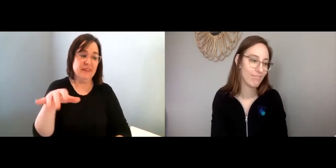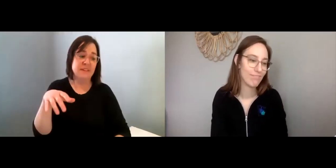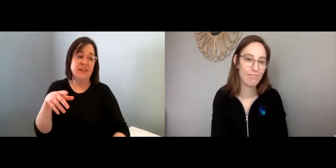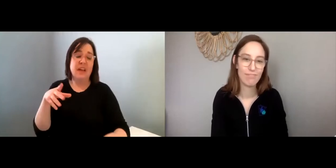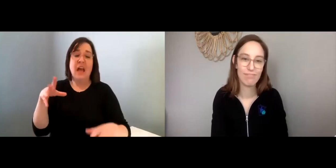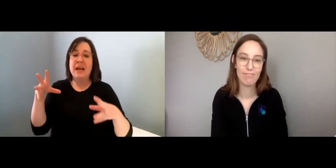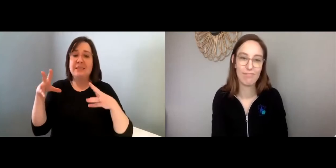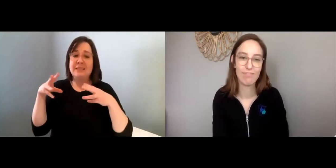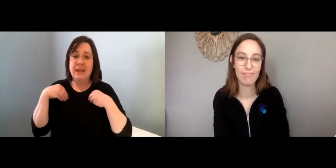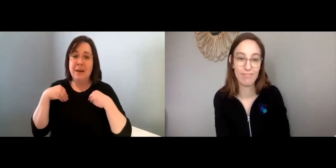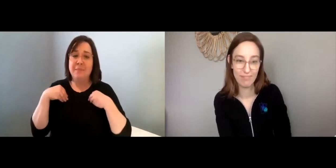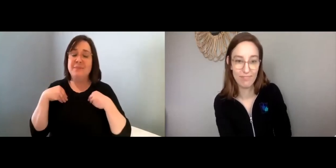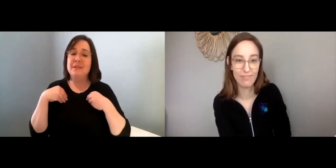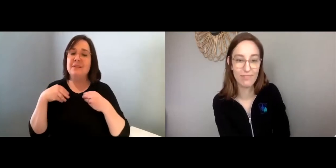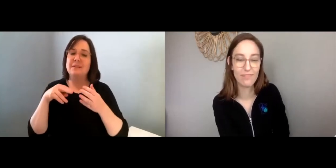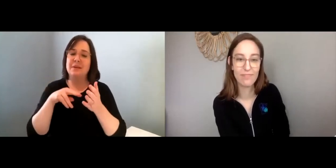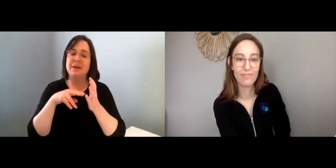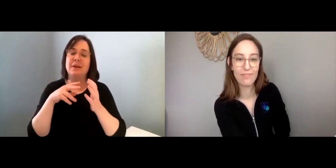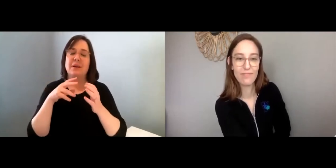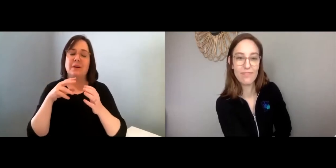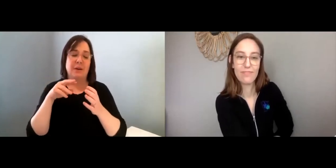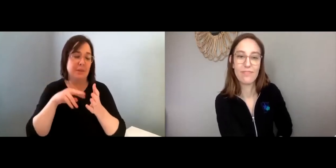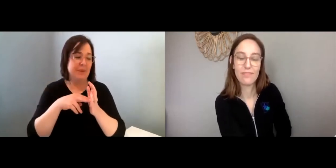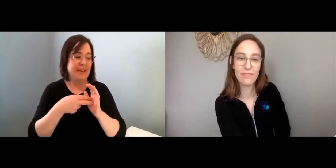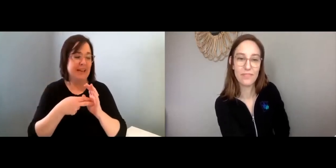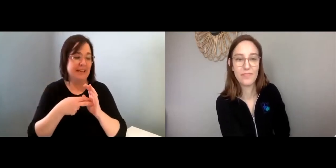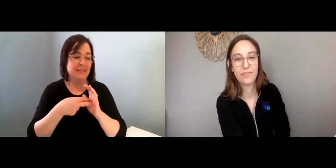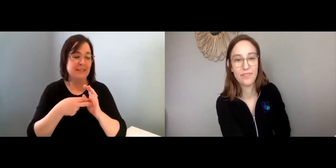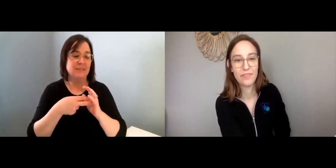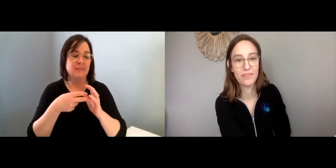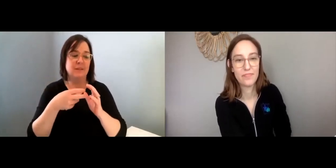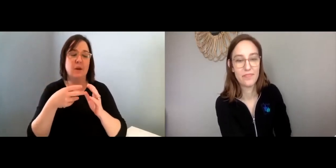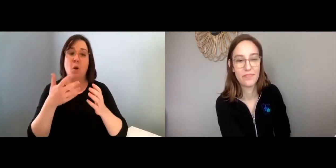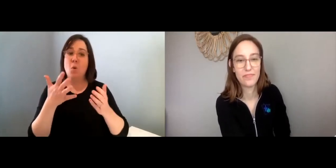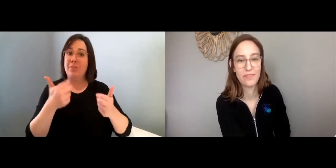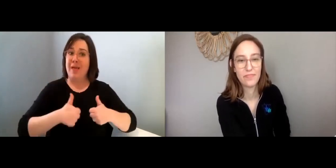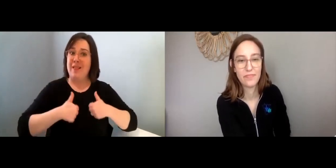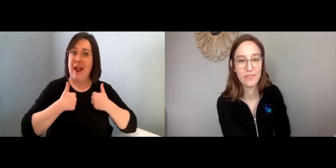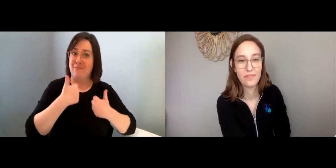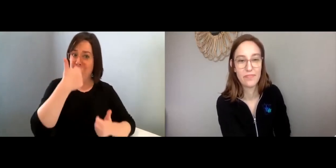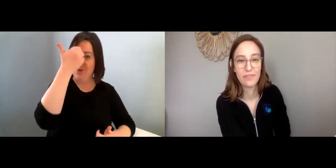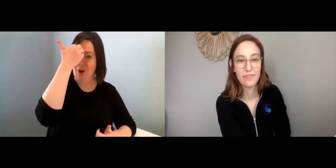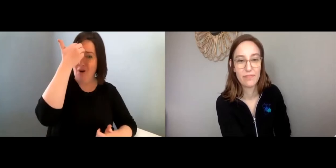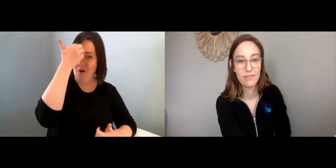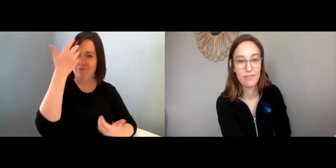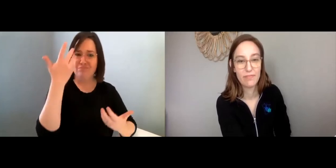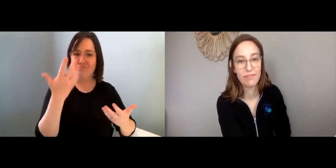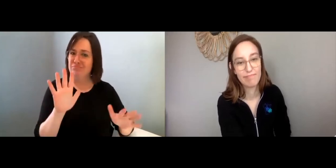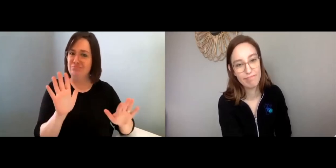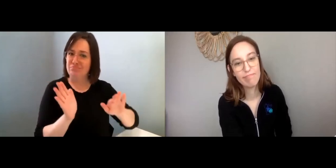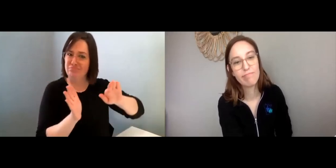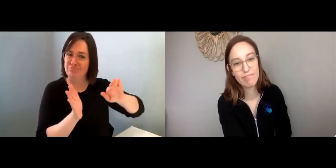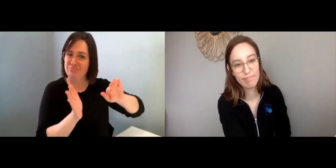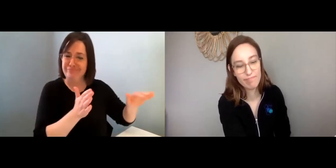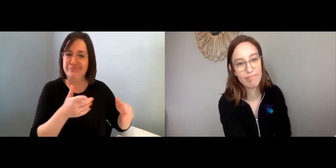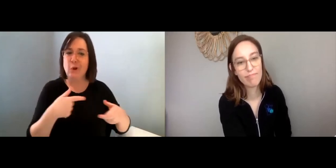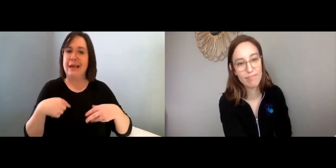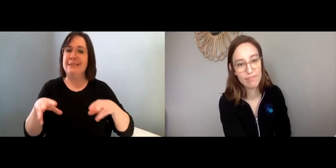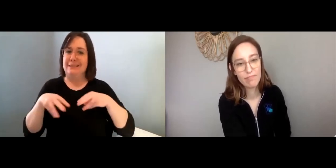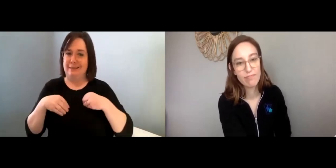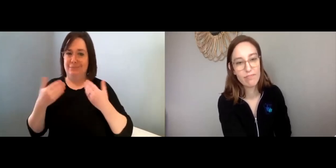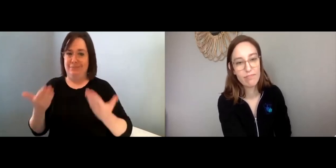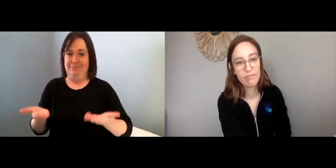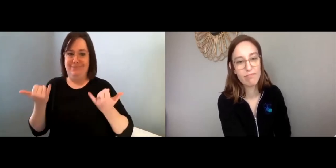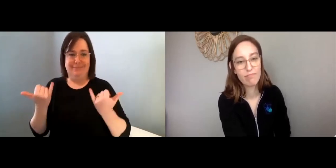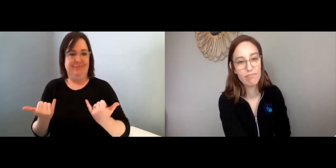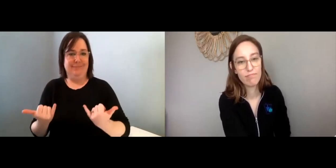Lisa: Yeah, acceptance really means accepting that life as we know it is going to be different.